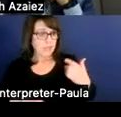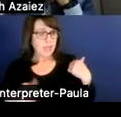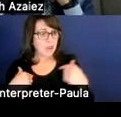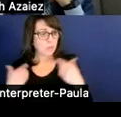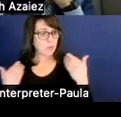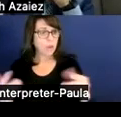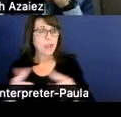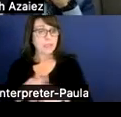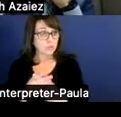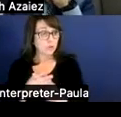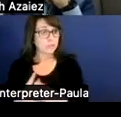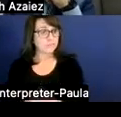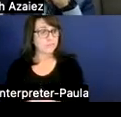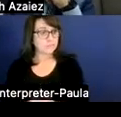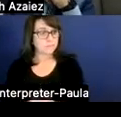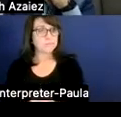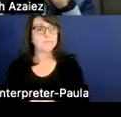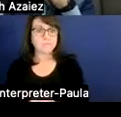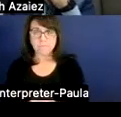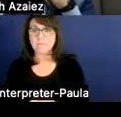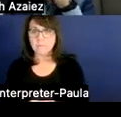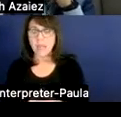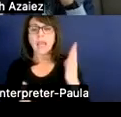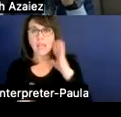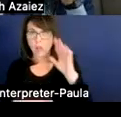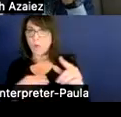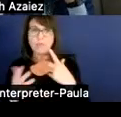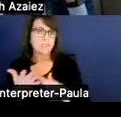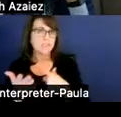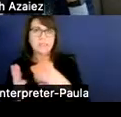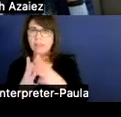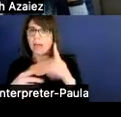I know a lot about recapture was mentioned. And our first question is,